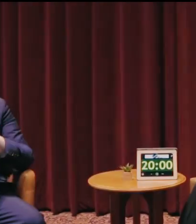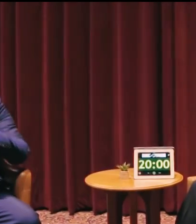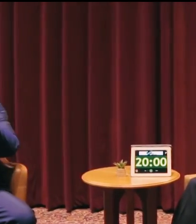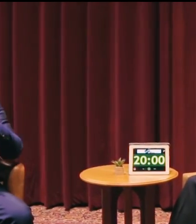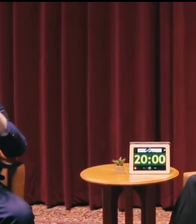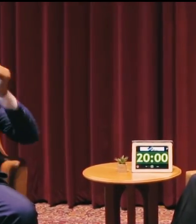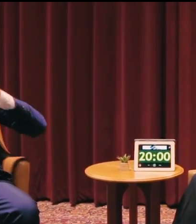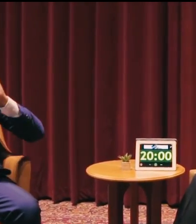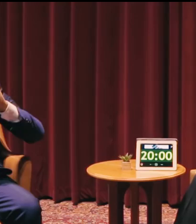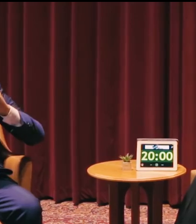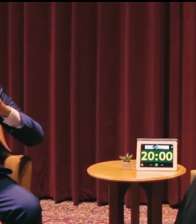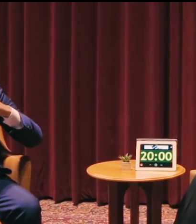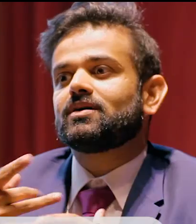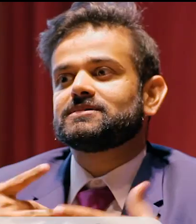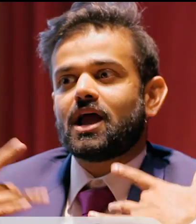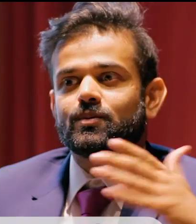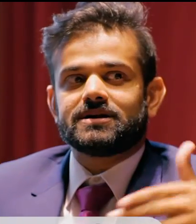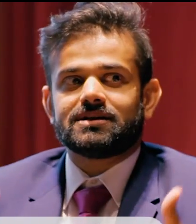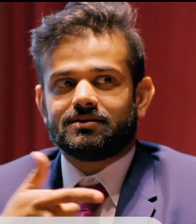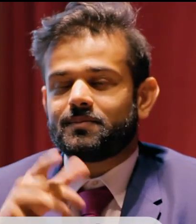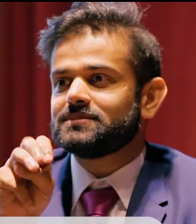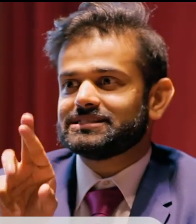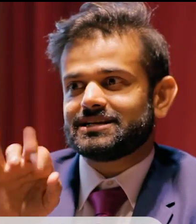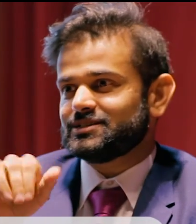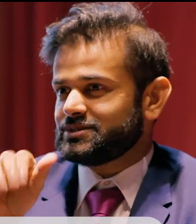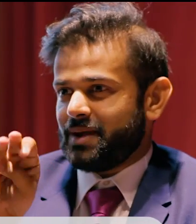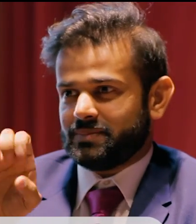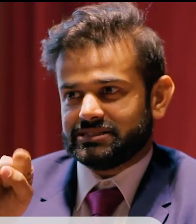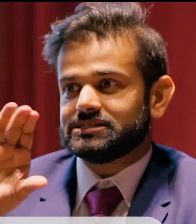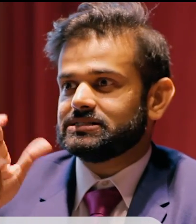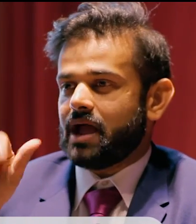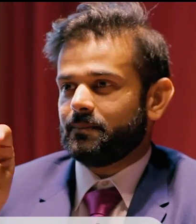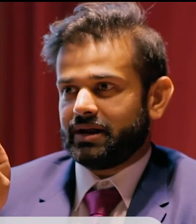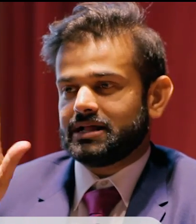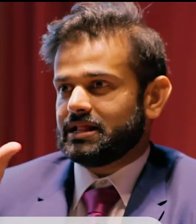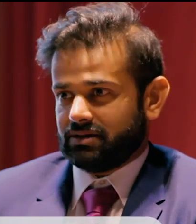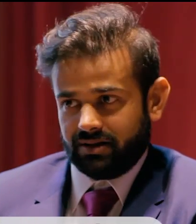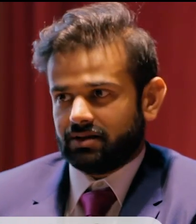Welcome to the 20 minute talk show. I'm excited to introduce James Chamberlain,